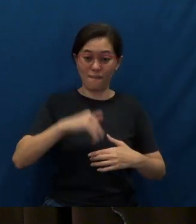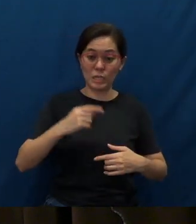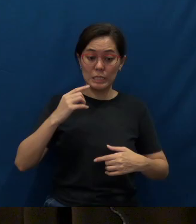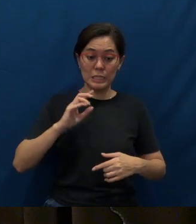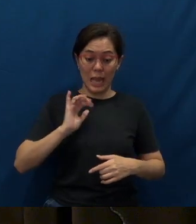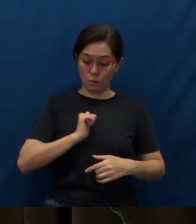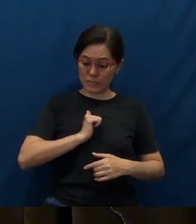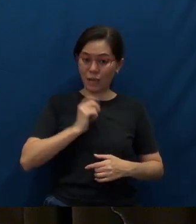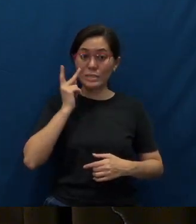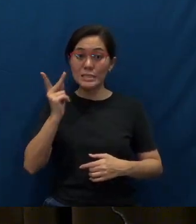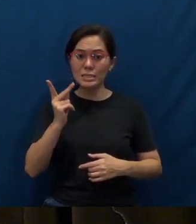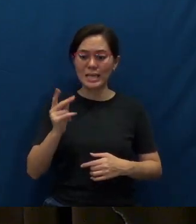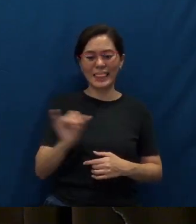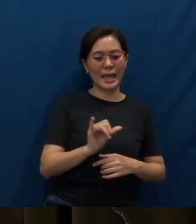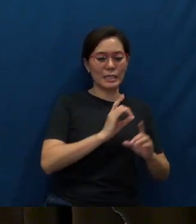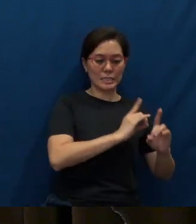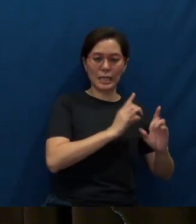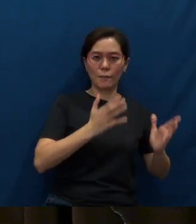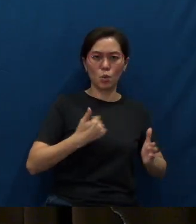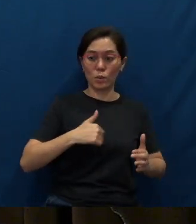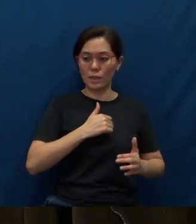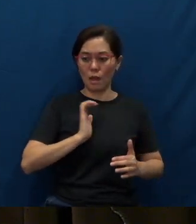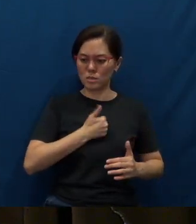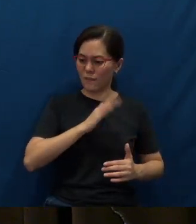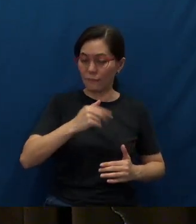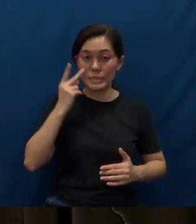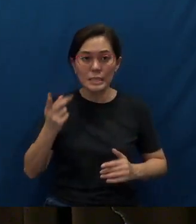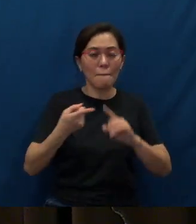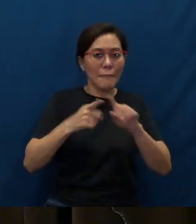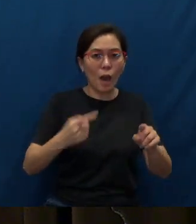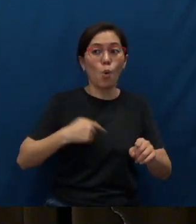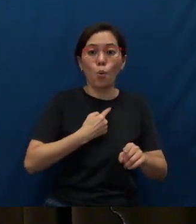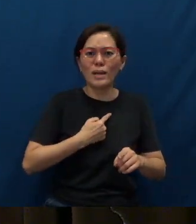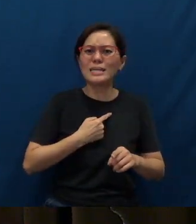like the disciples were, but we, too, can see Him